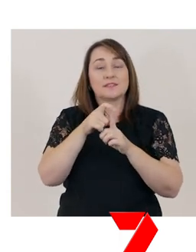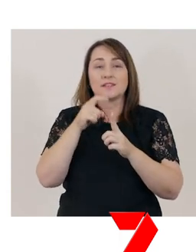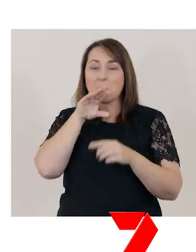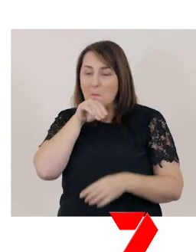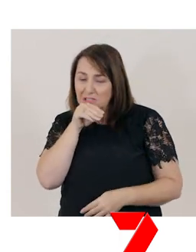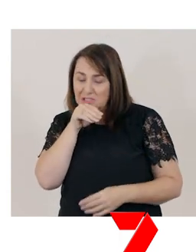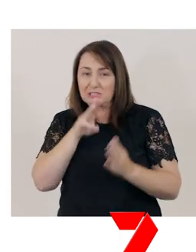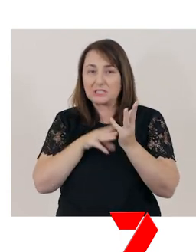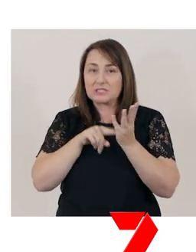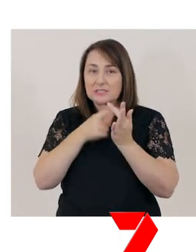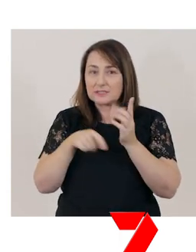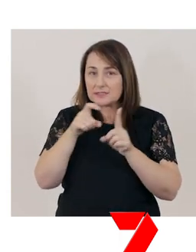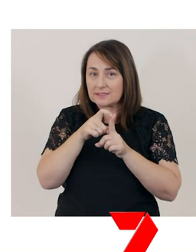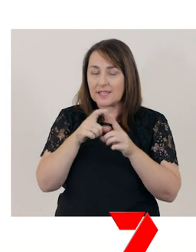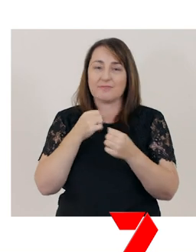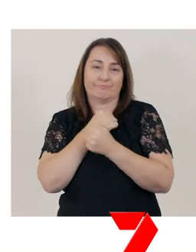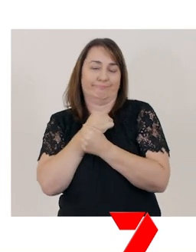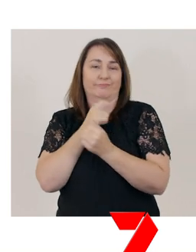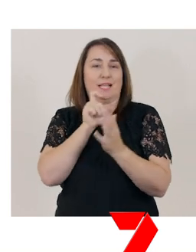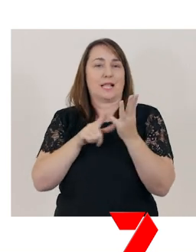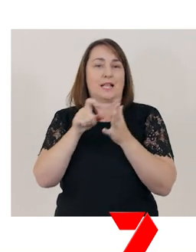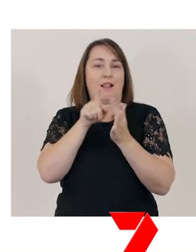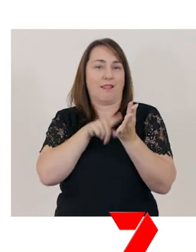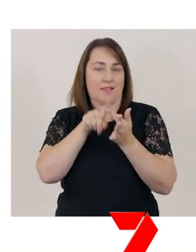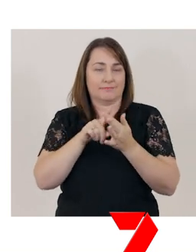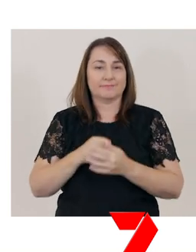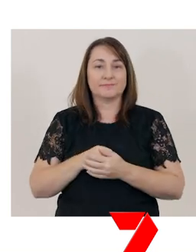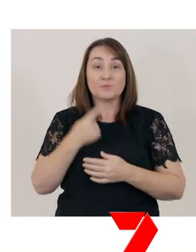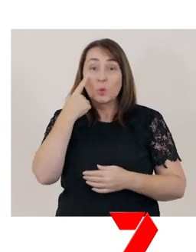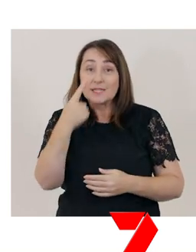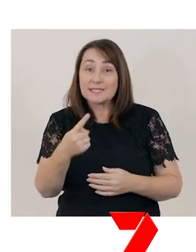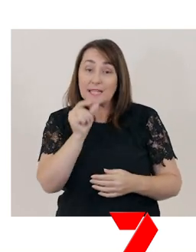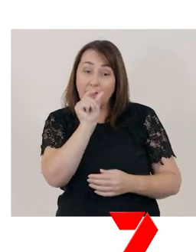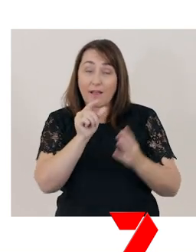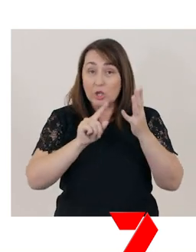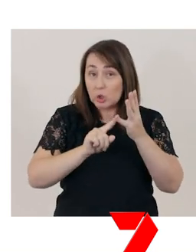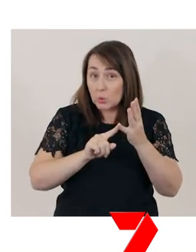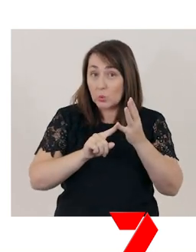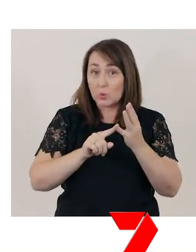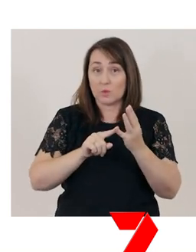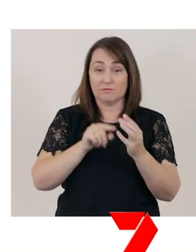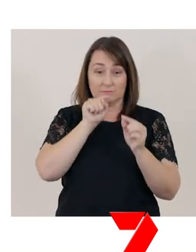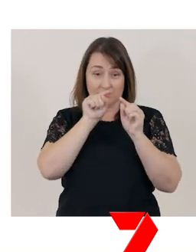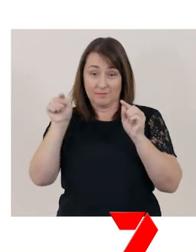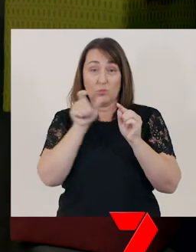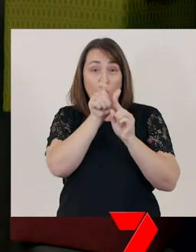Can you see the letter ‘u’ making the ‘uh’ sound in these words?